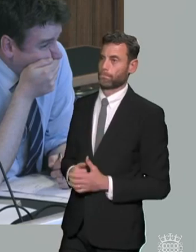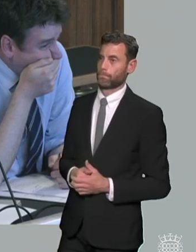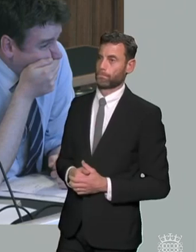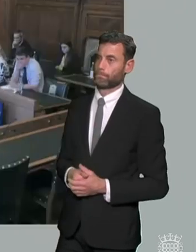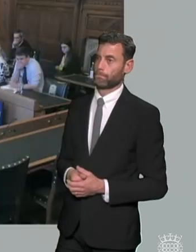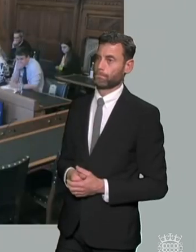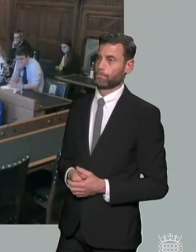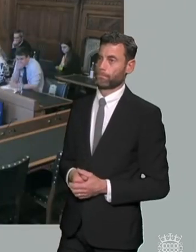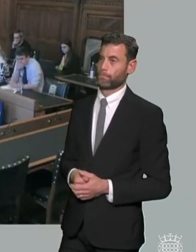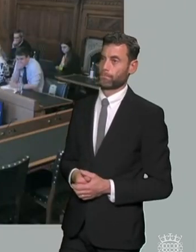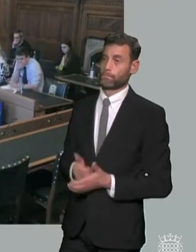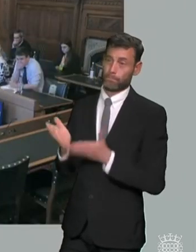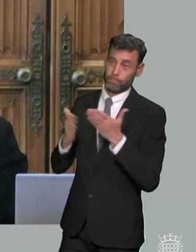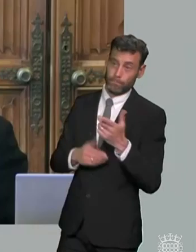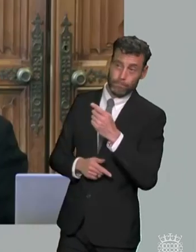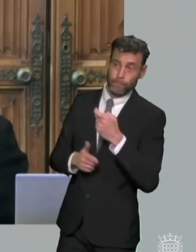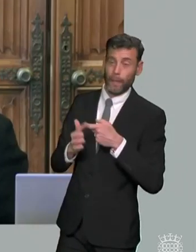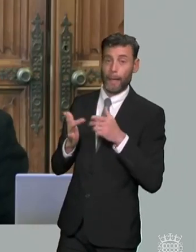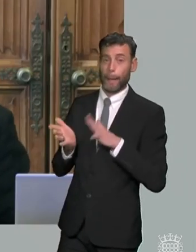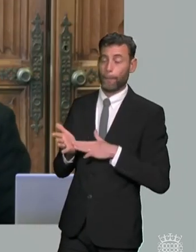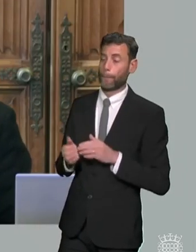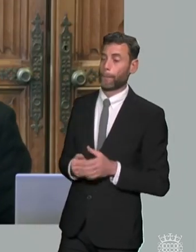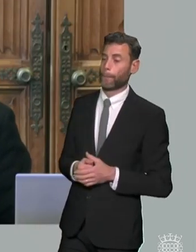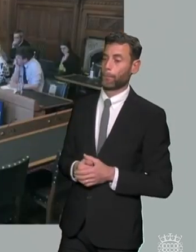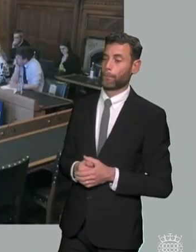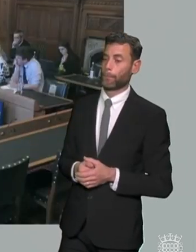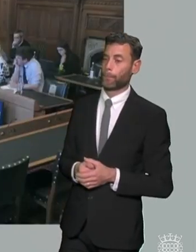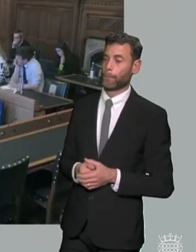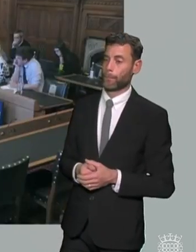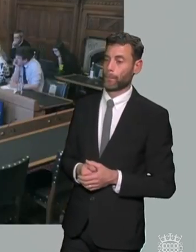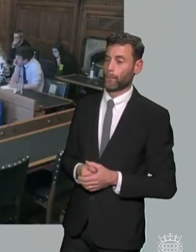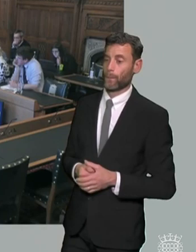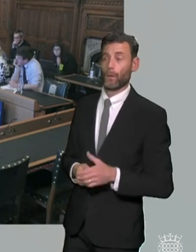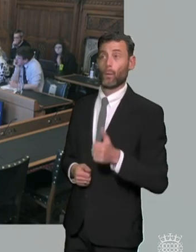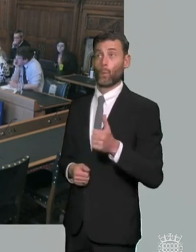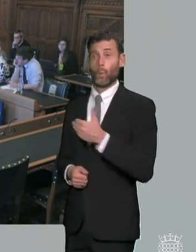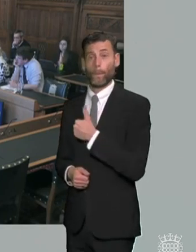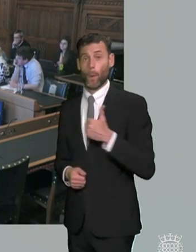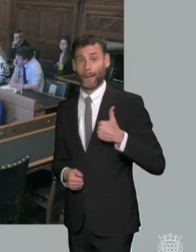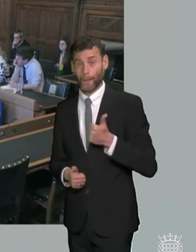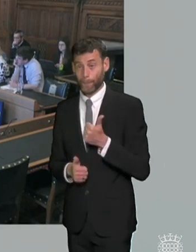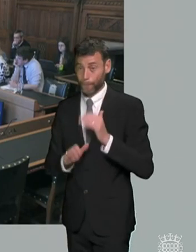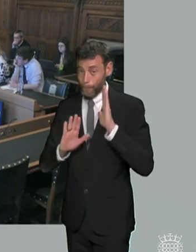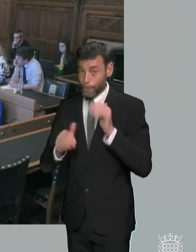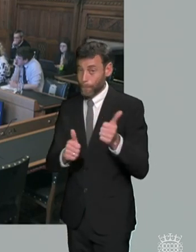so okay um kim thanks chair um good afternoon good morning panel we've heard some of the failings